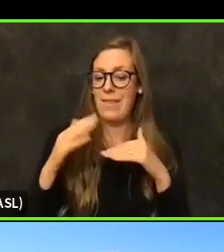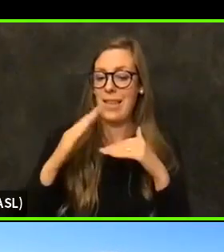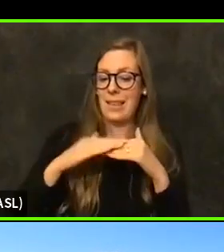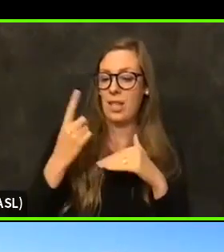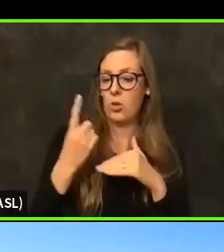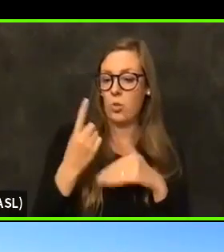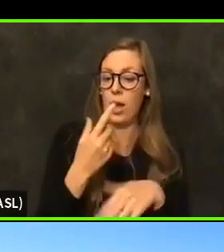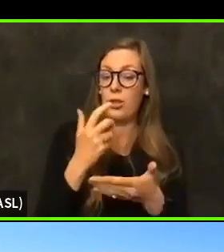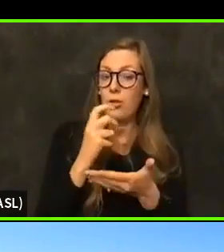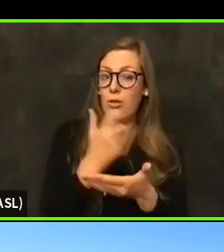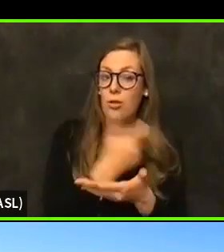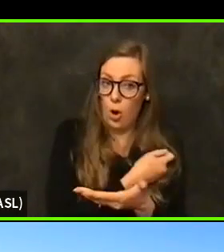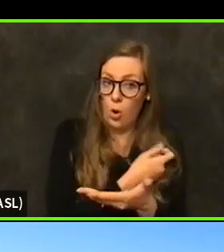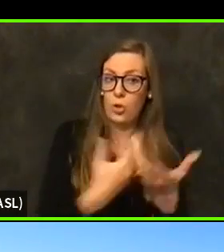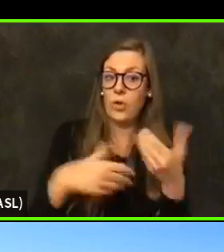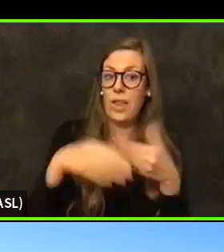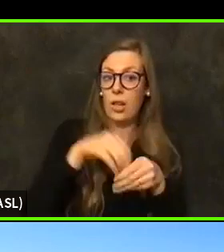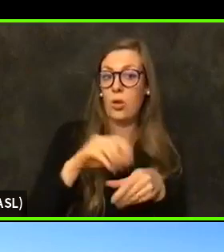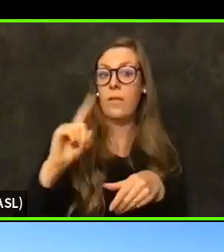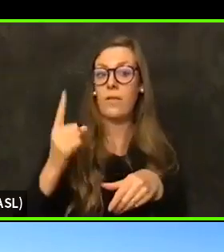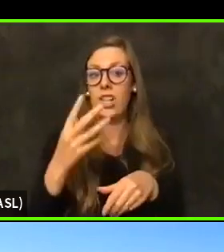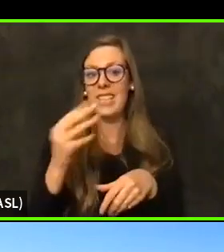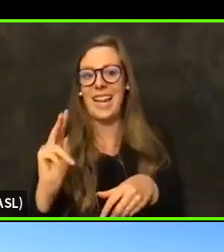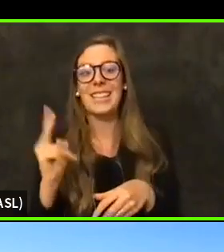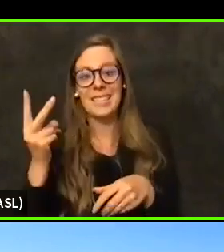so that includes first and second doses